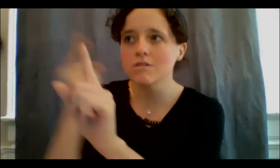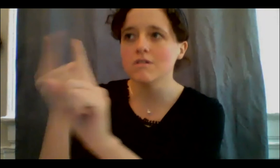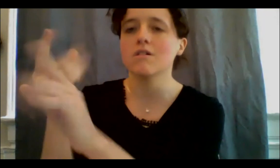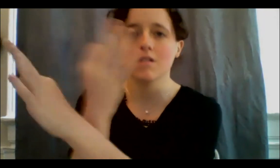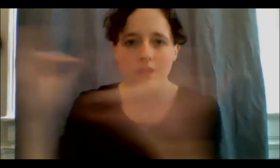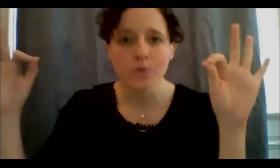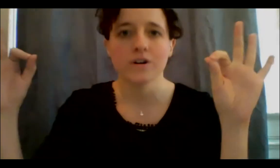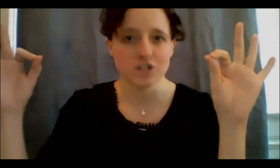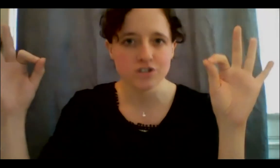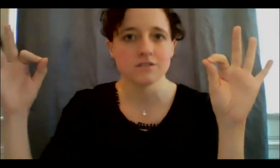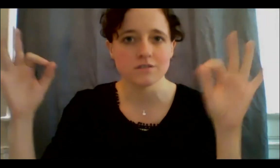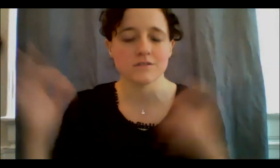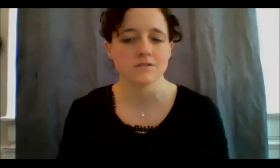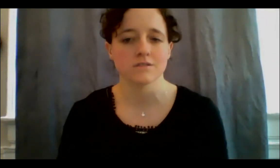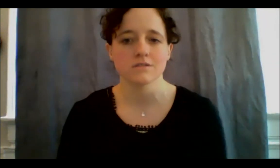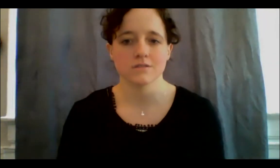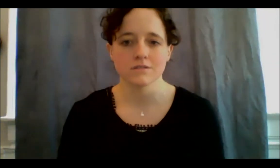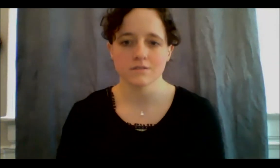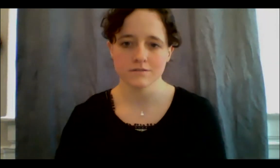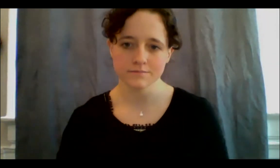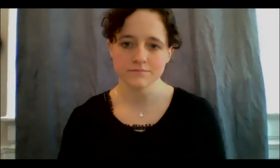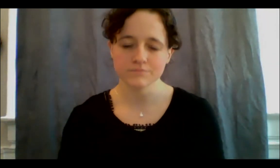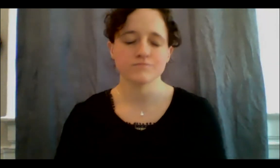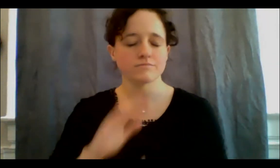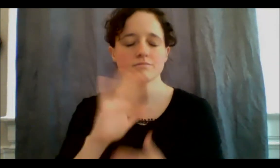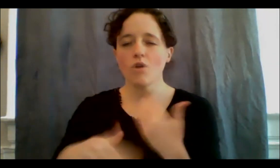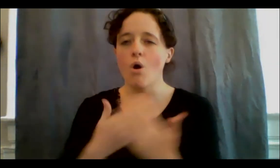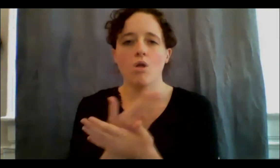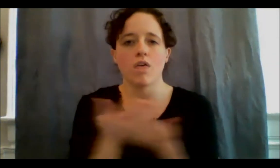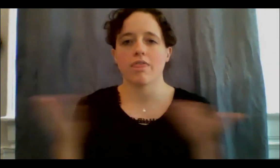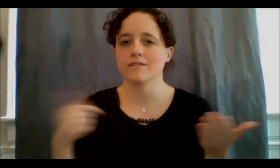equity, you know, like all these aspects that we have in common in this work